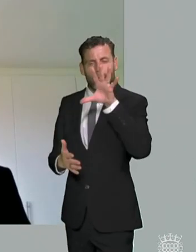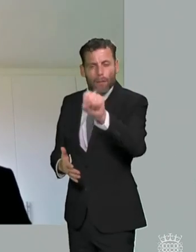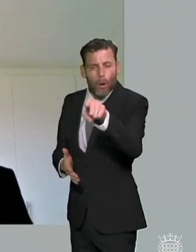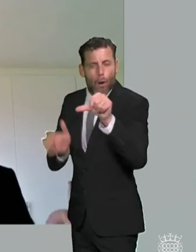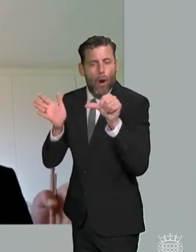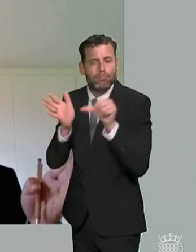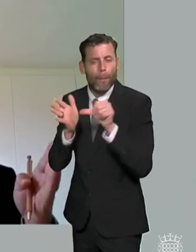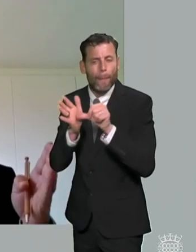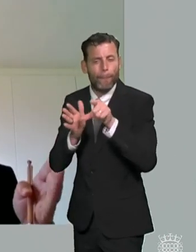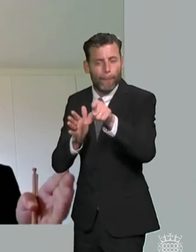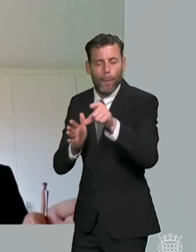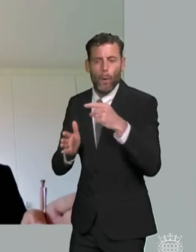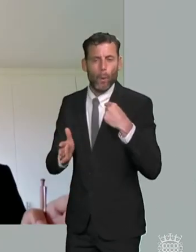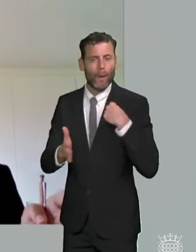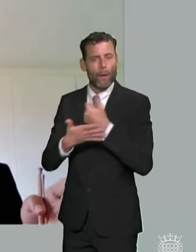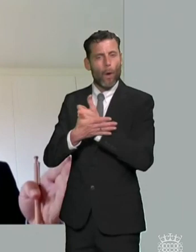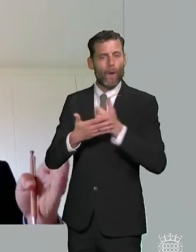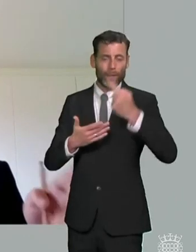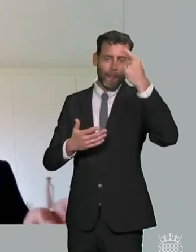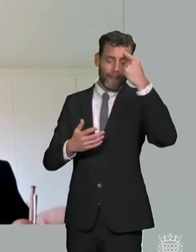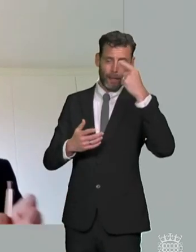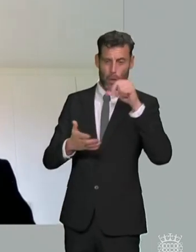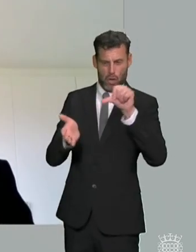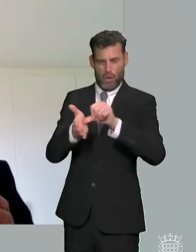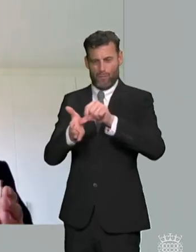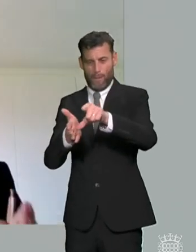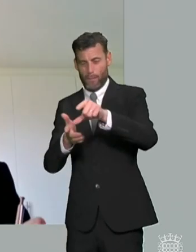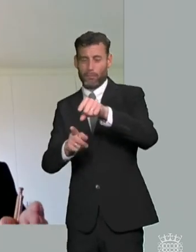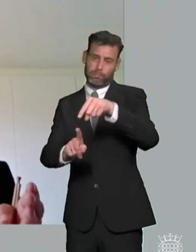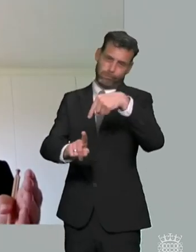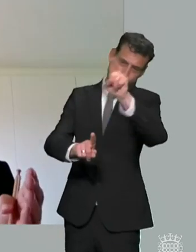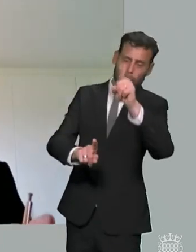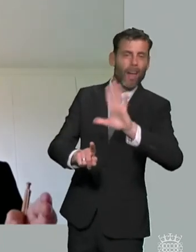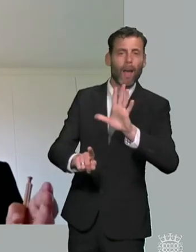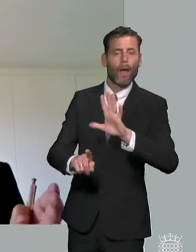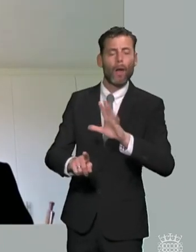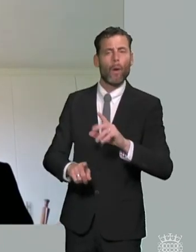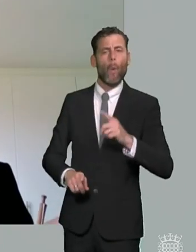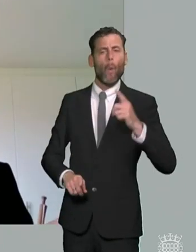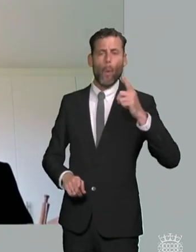individual what we try and do is identify the root cause analysis of why a local authority is making